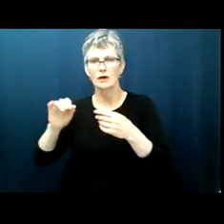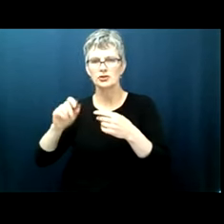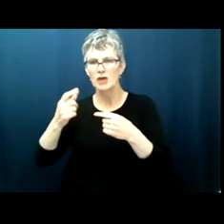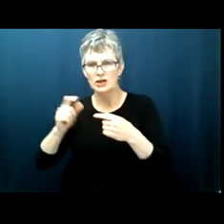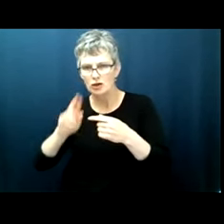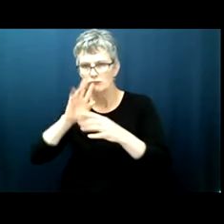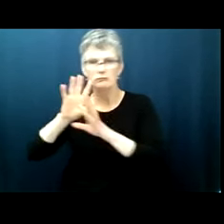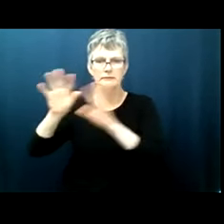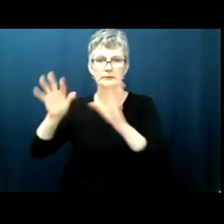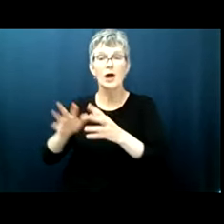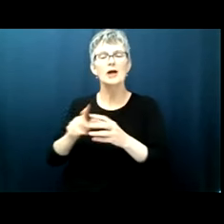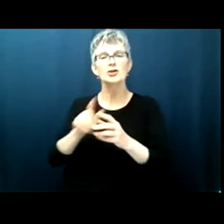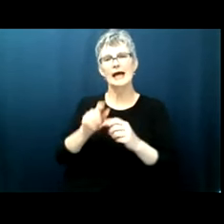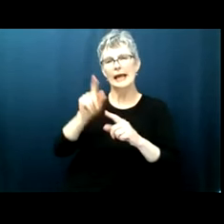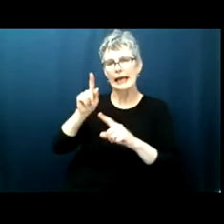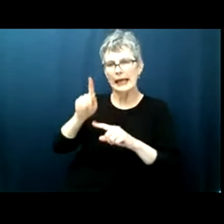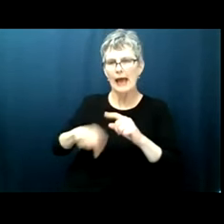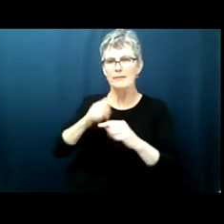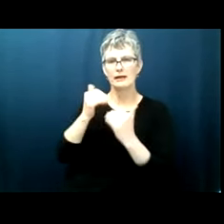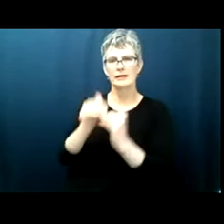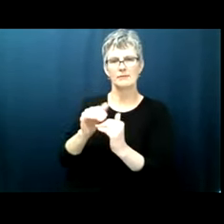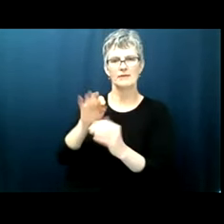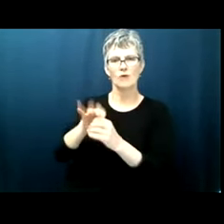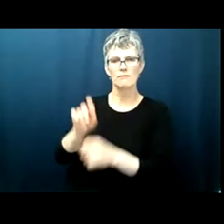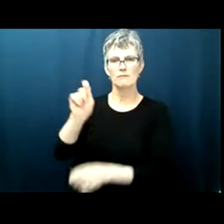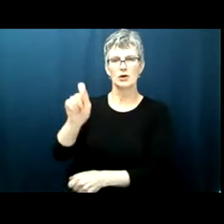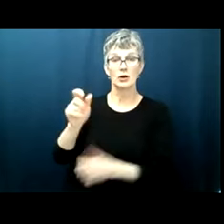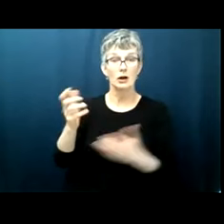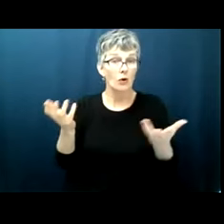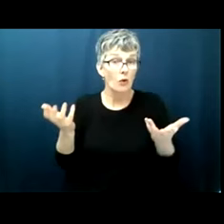countries what would it mean if we had that kind of amendment or that kind of guarantee